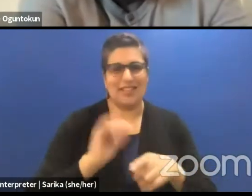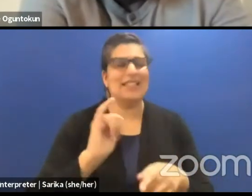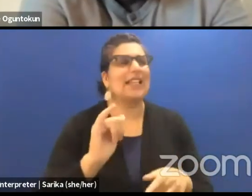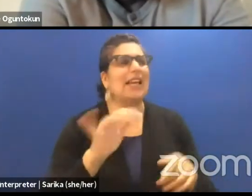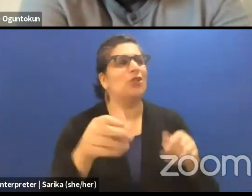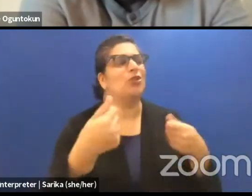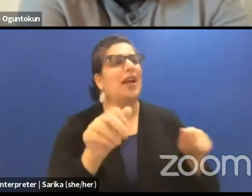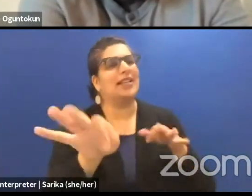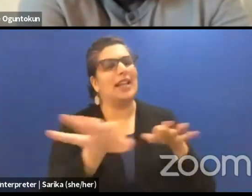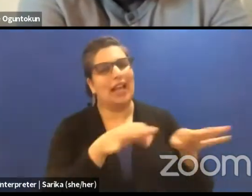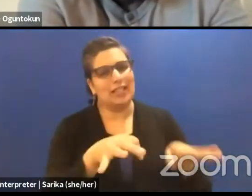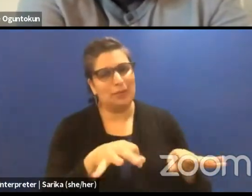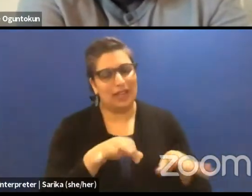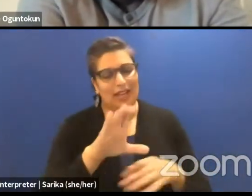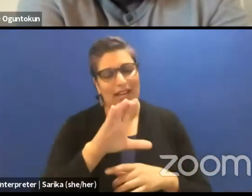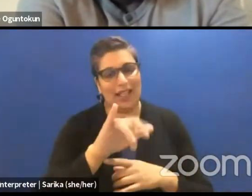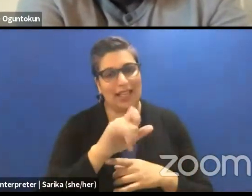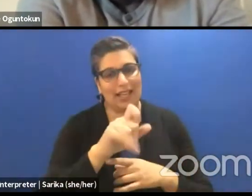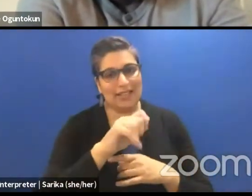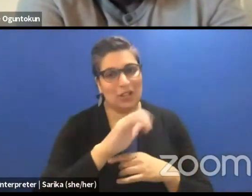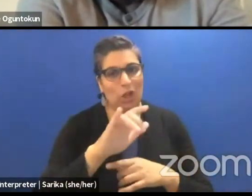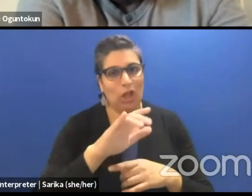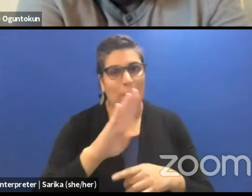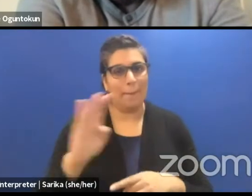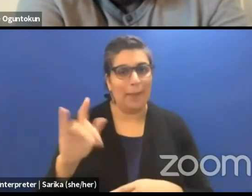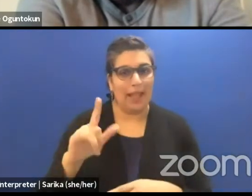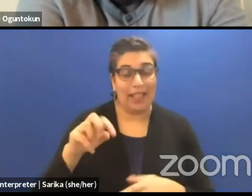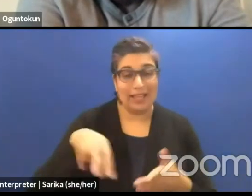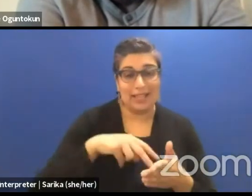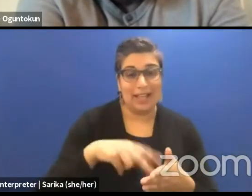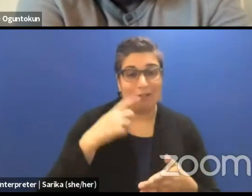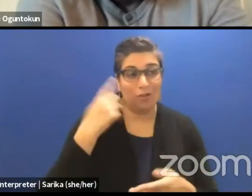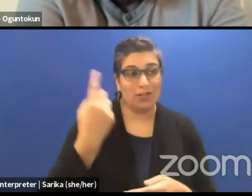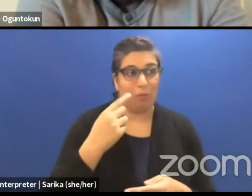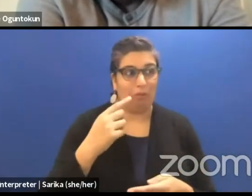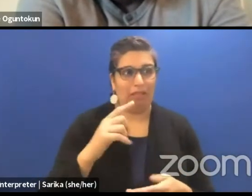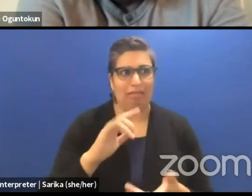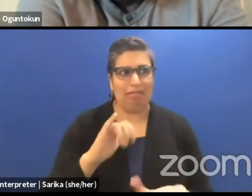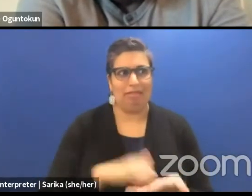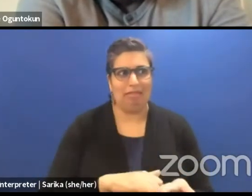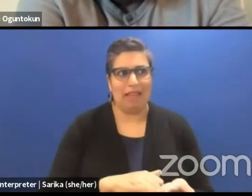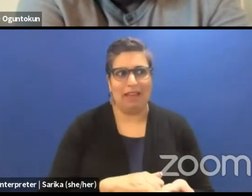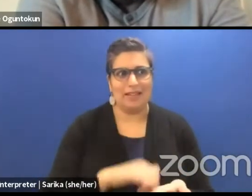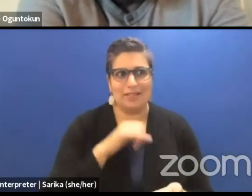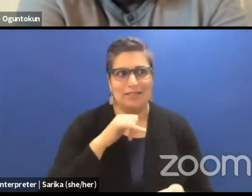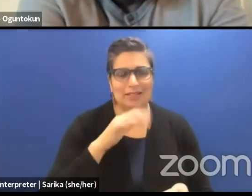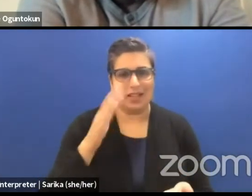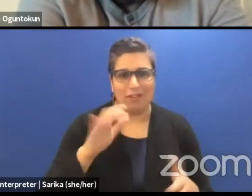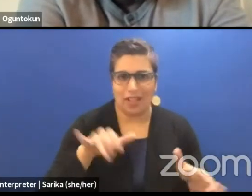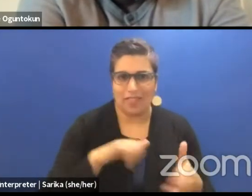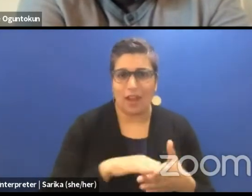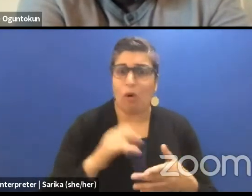who has never danced classical ballet. Or is this something we've always been doing under different names,